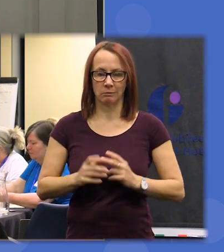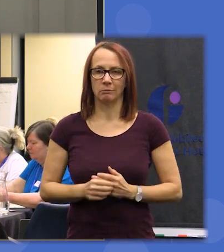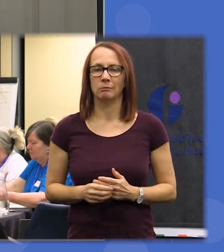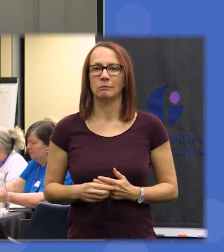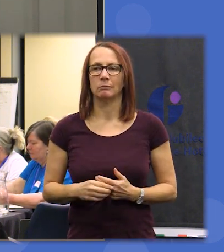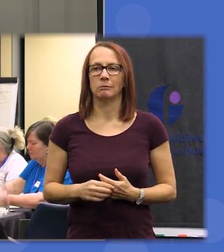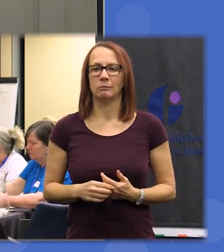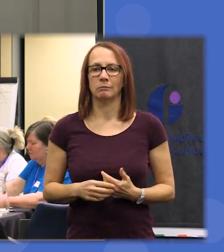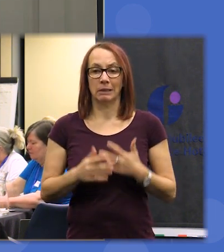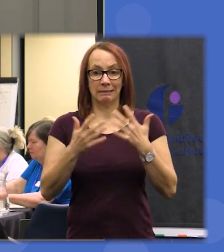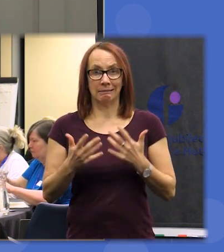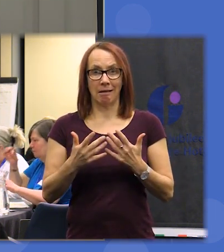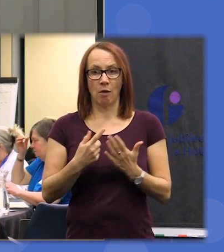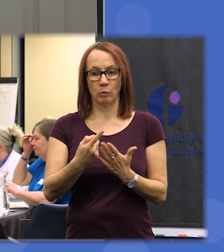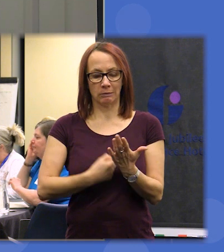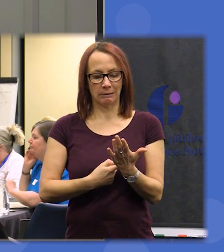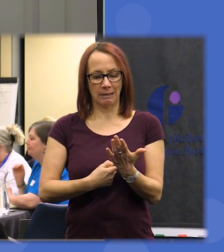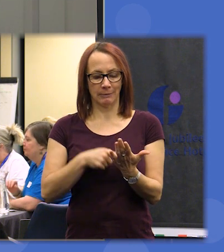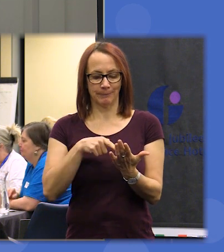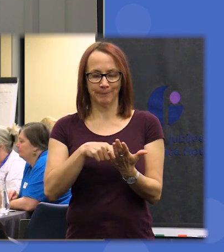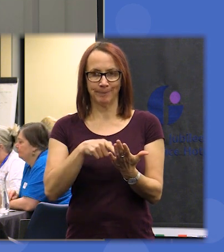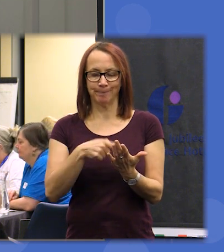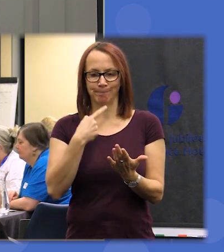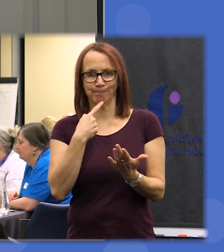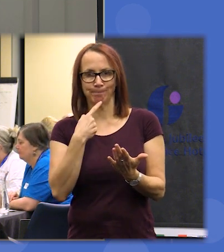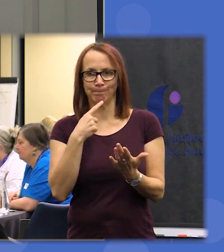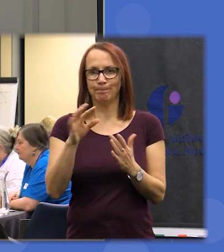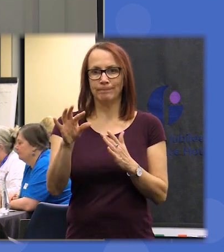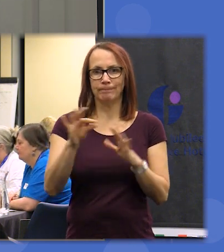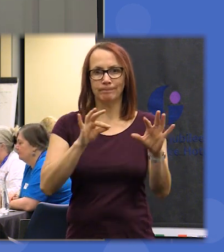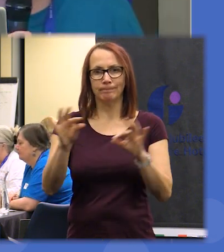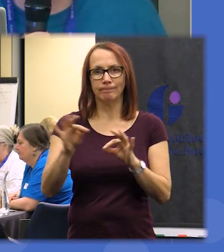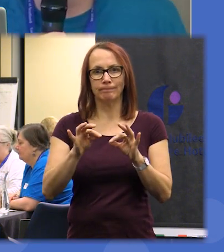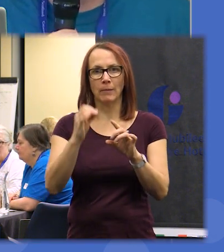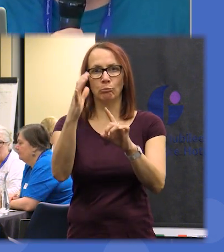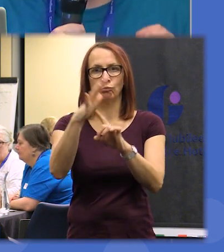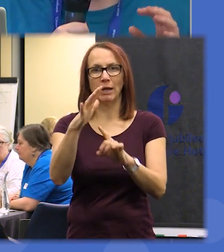we've been working with and we make some choices about how important they are so